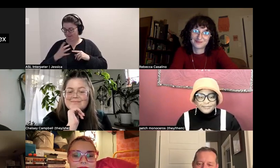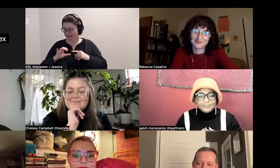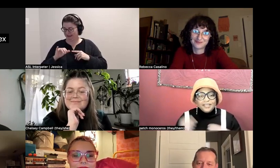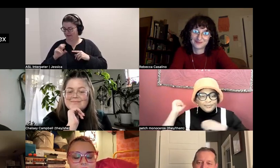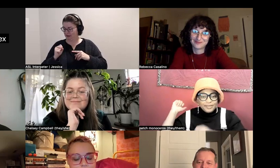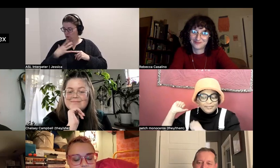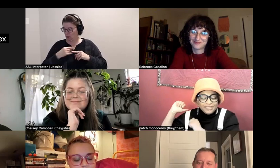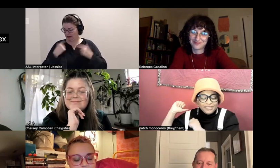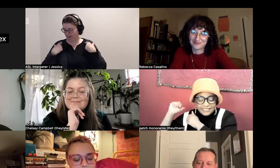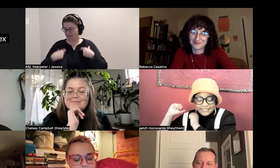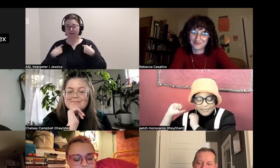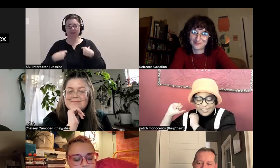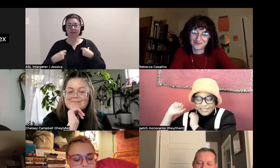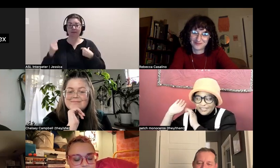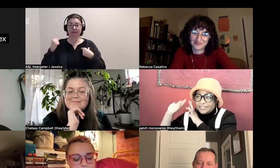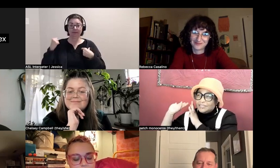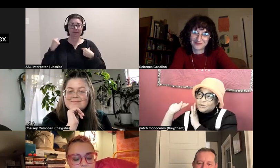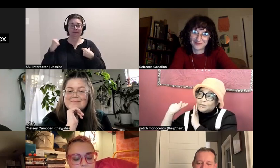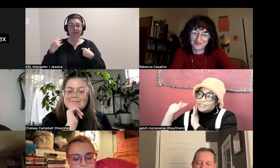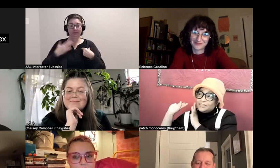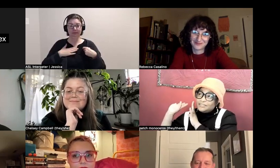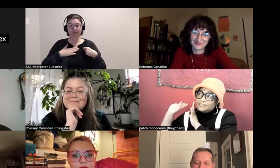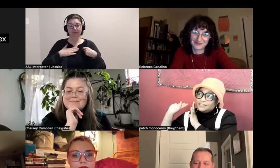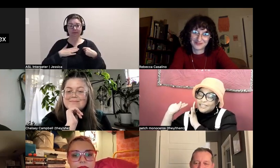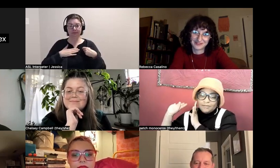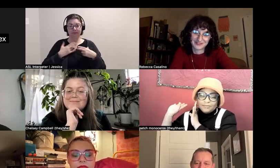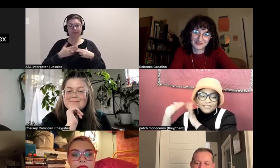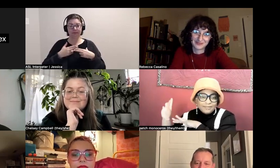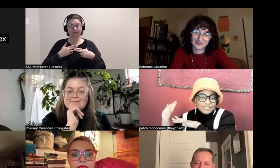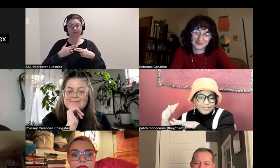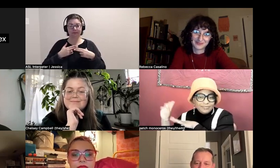Behind me is my, what's it called, I can't remember the name of this paint but it's like